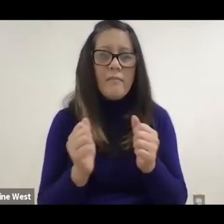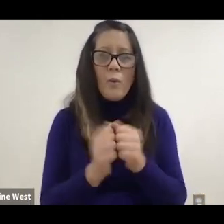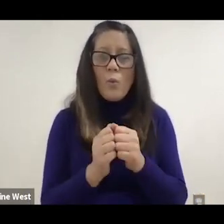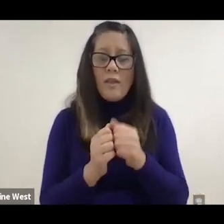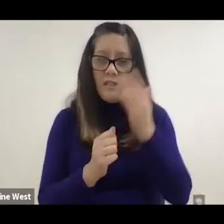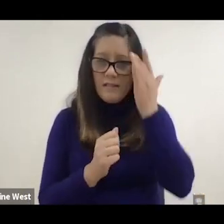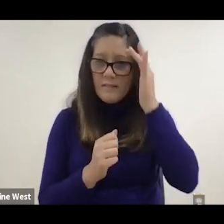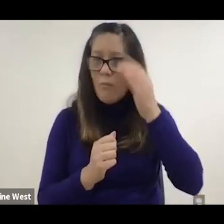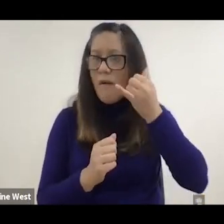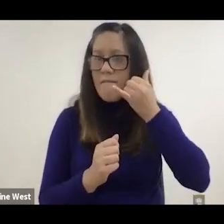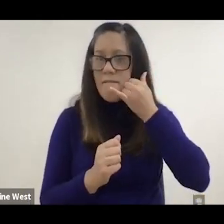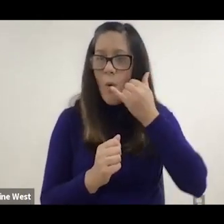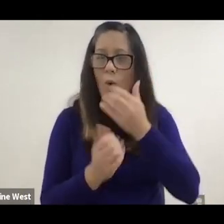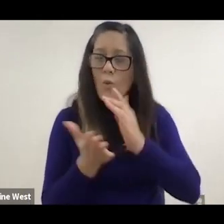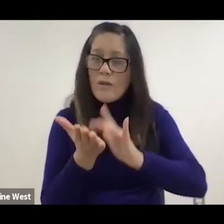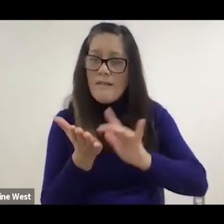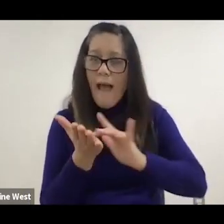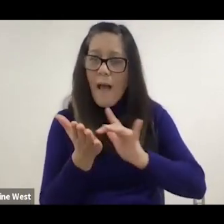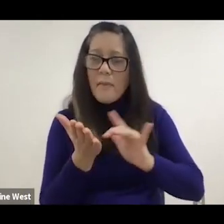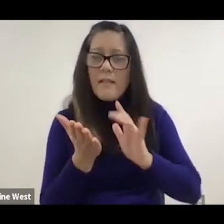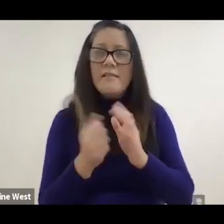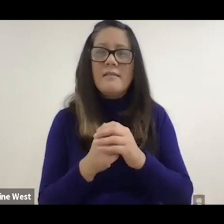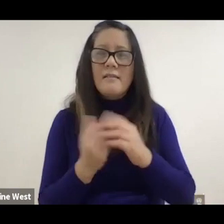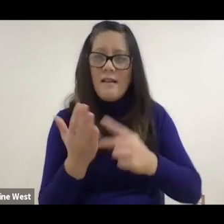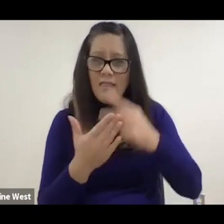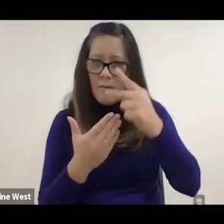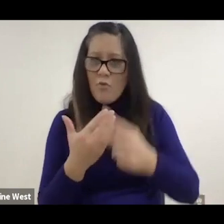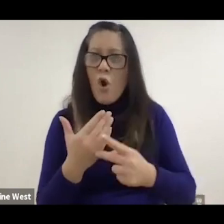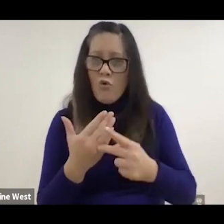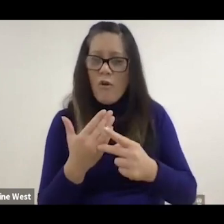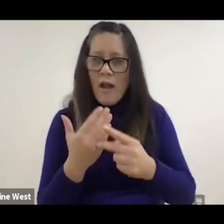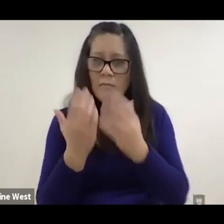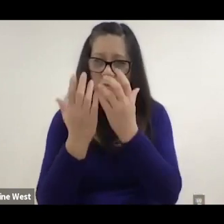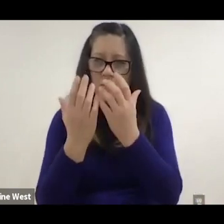The programs a little bit off I'll Admit were we've improved that